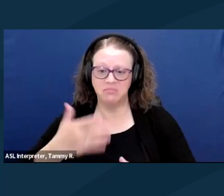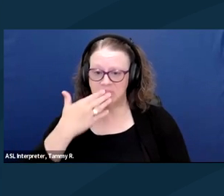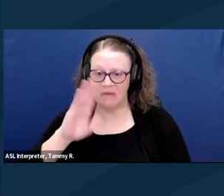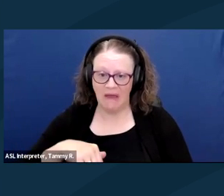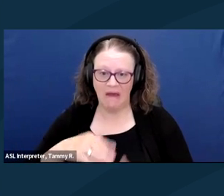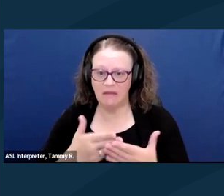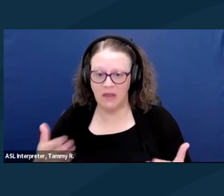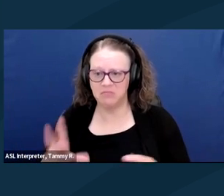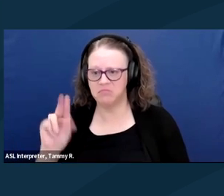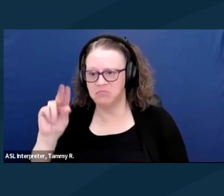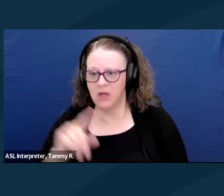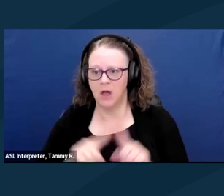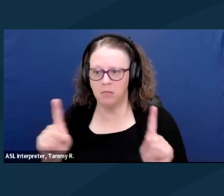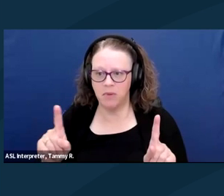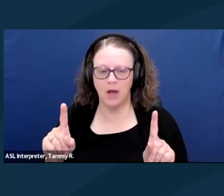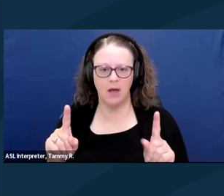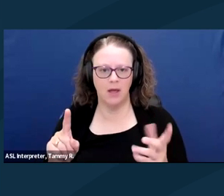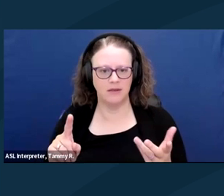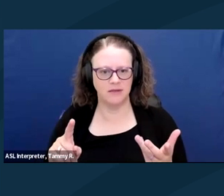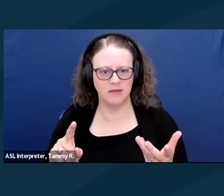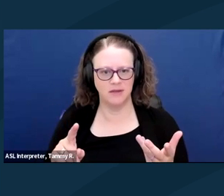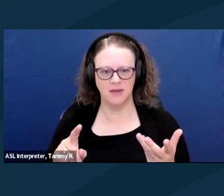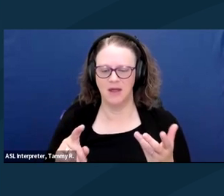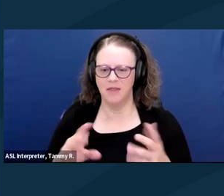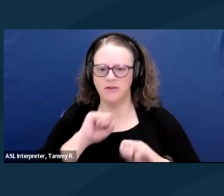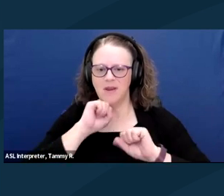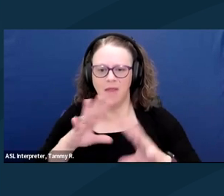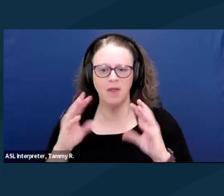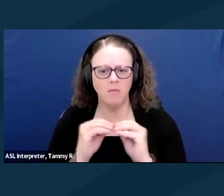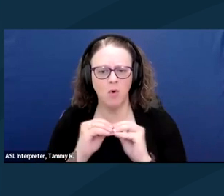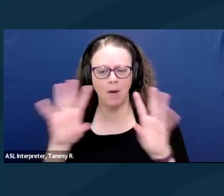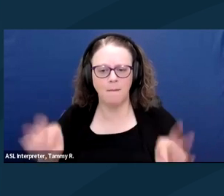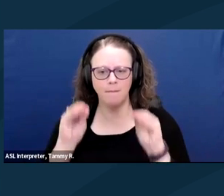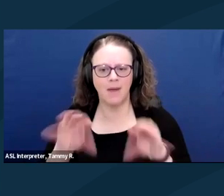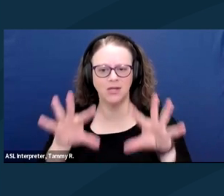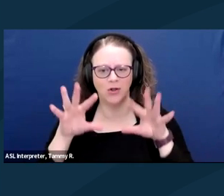And there's nothing more magical than than love, right? I mean, you get that feeling,